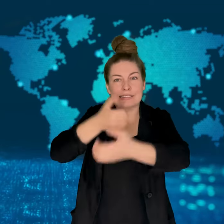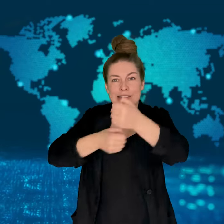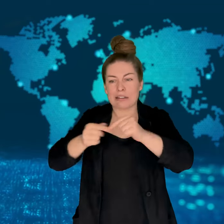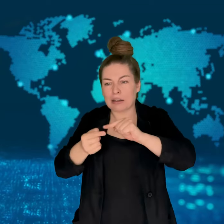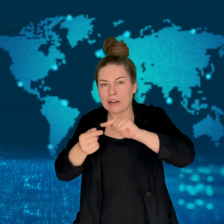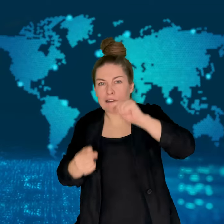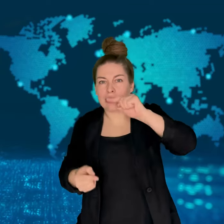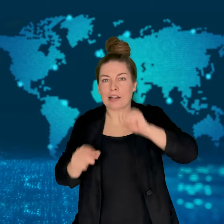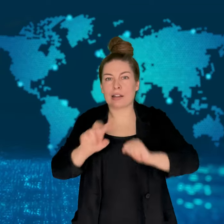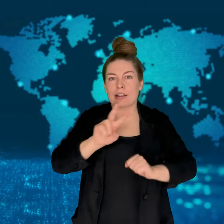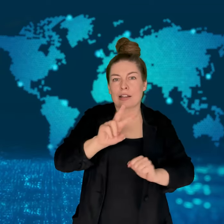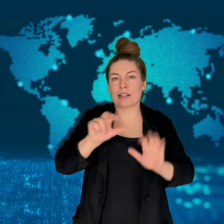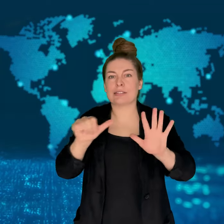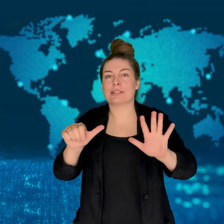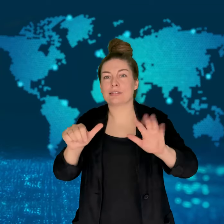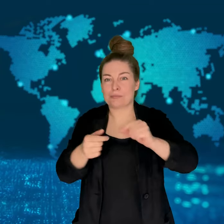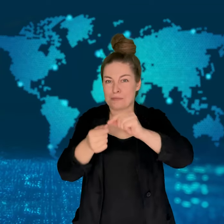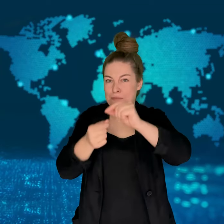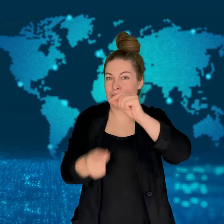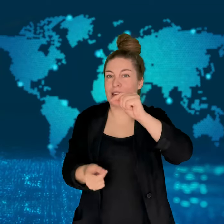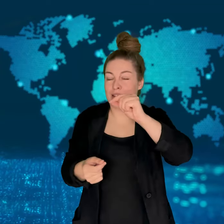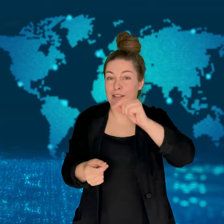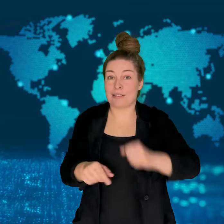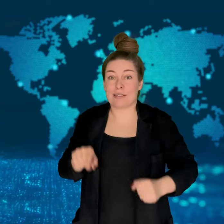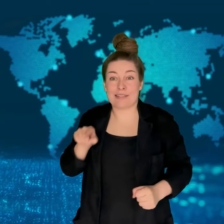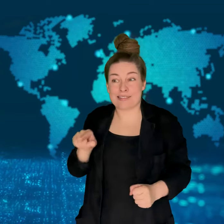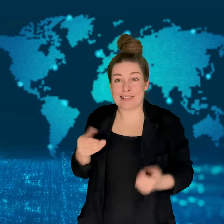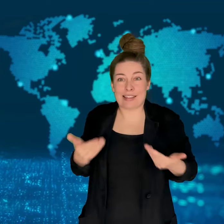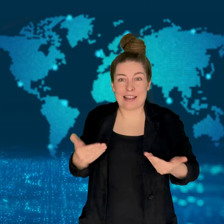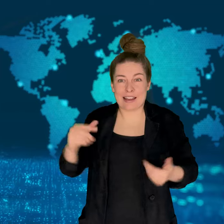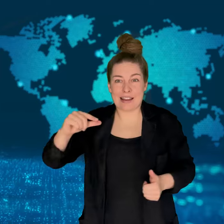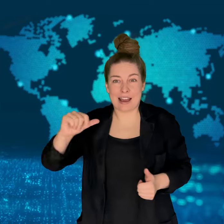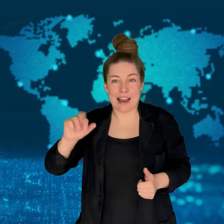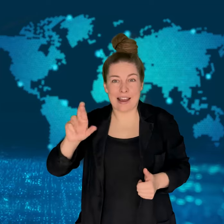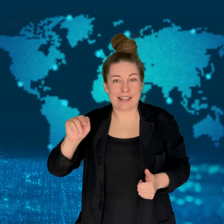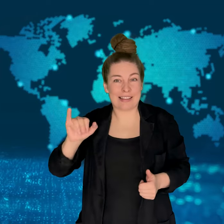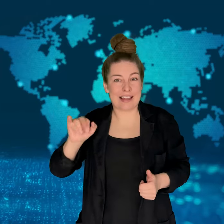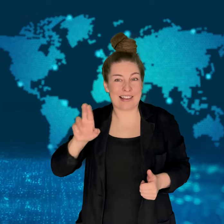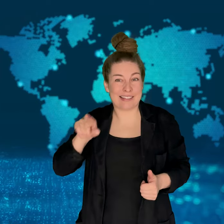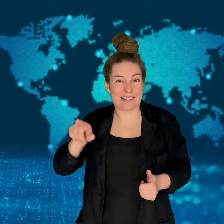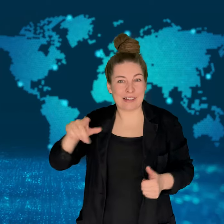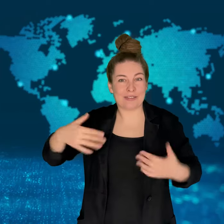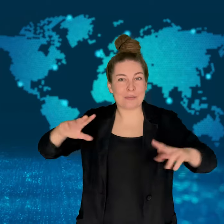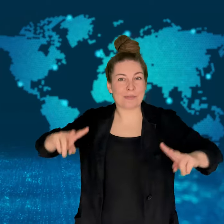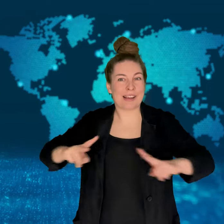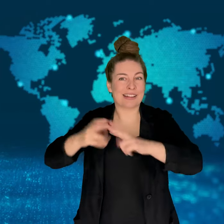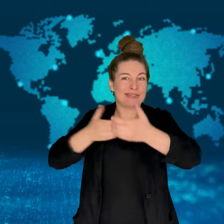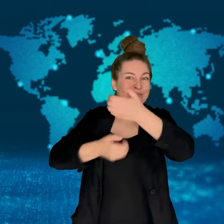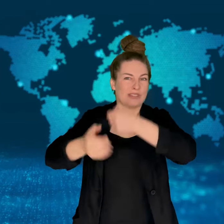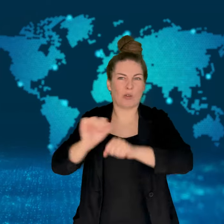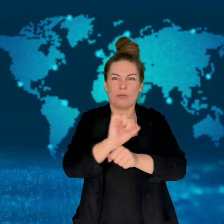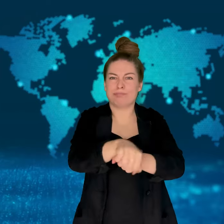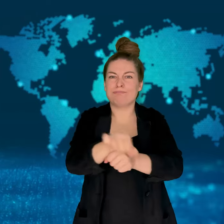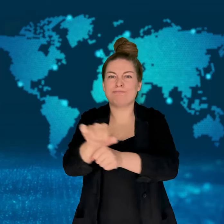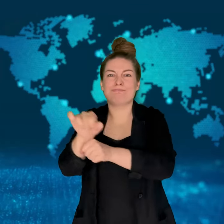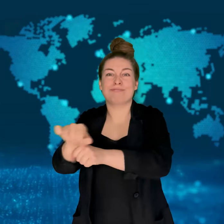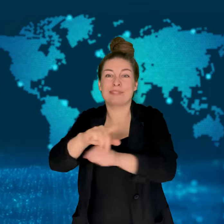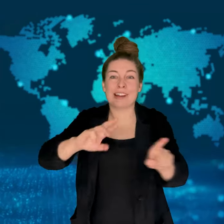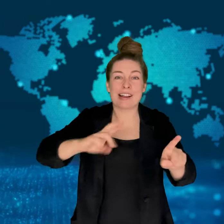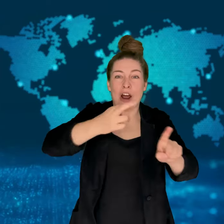Garnier beat both of those records.